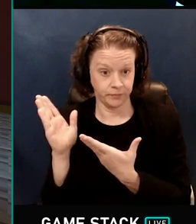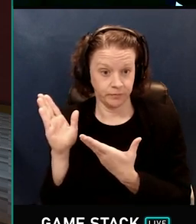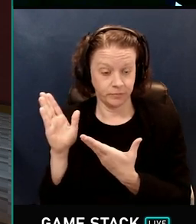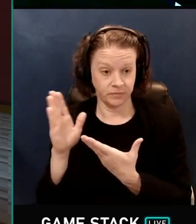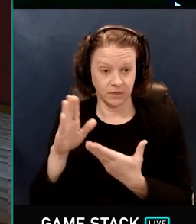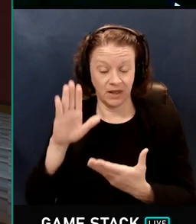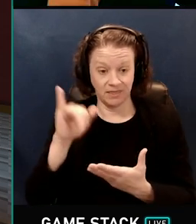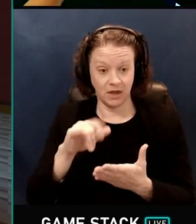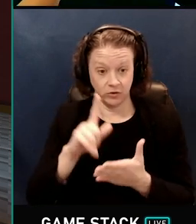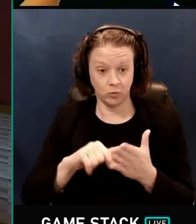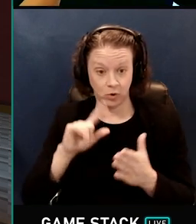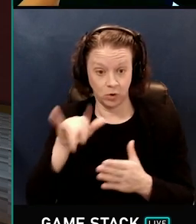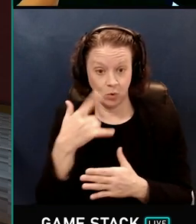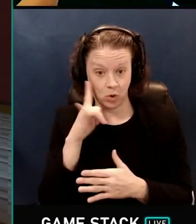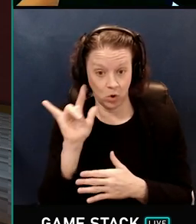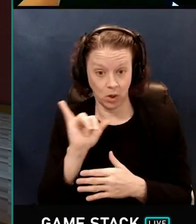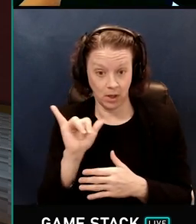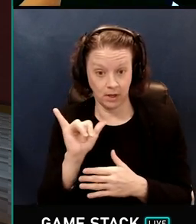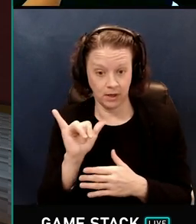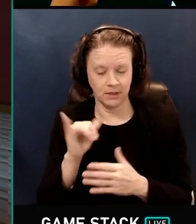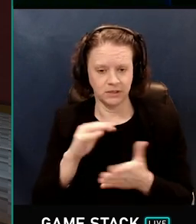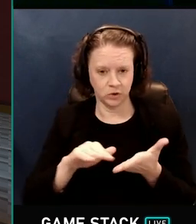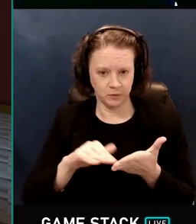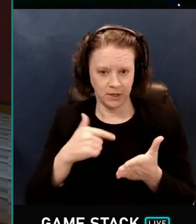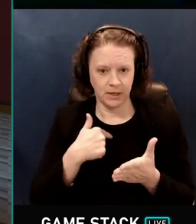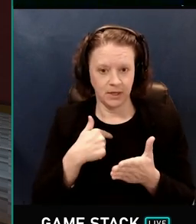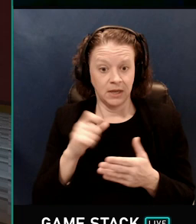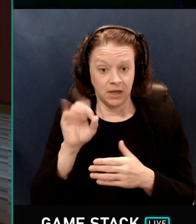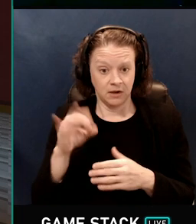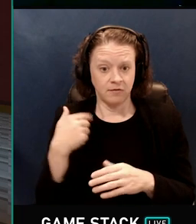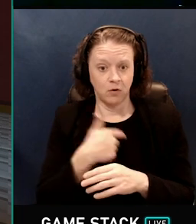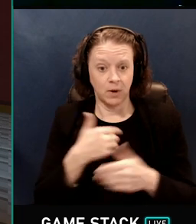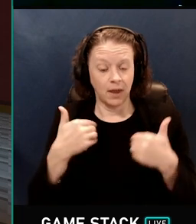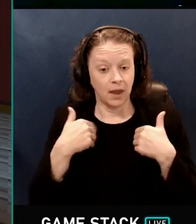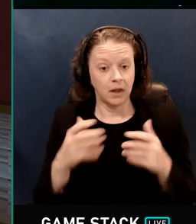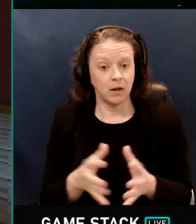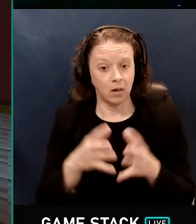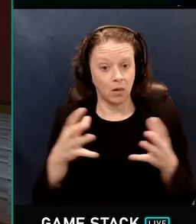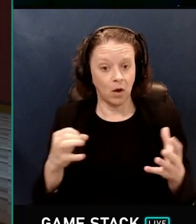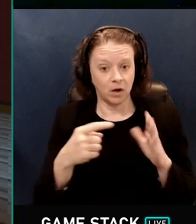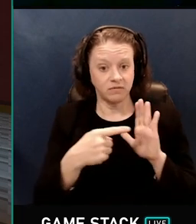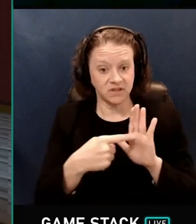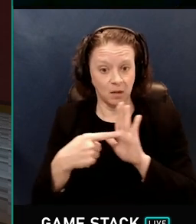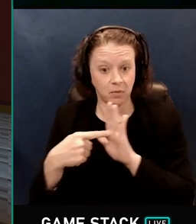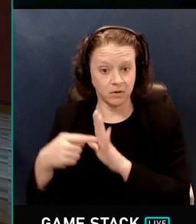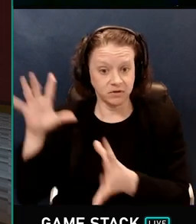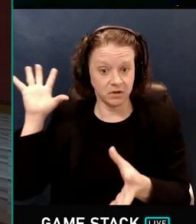And this is what it would look like if we had a lot of samples